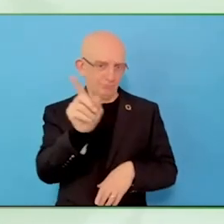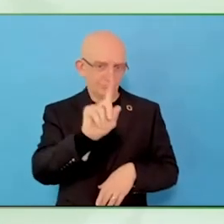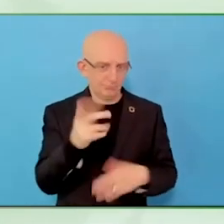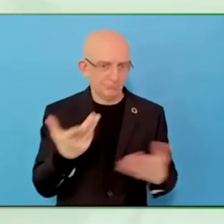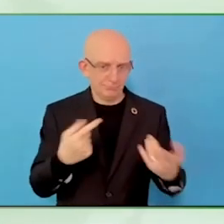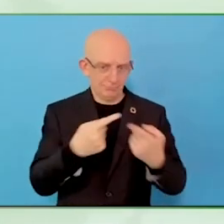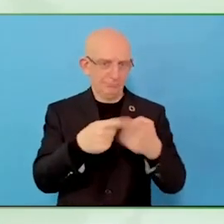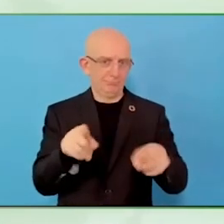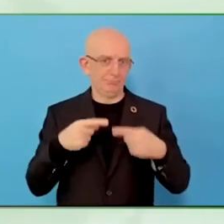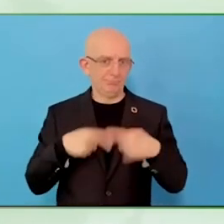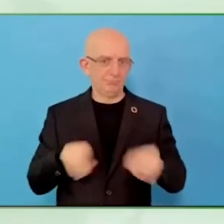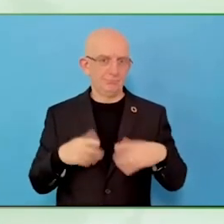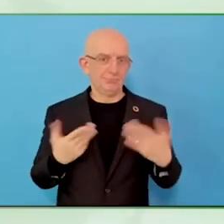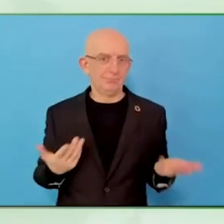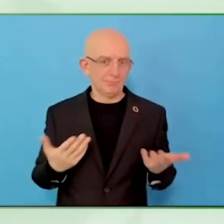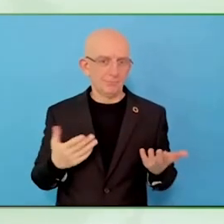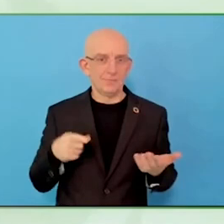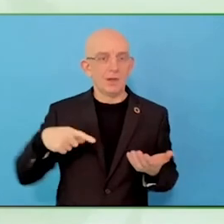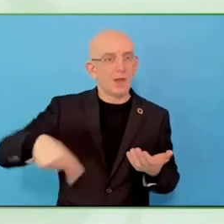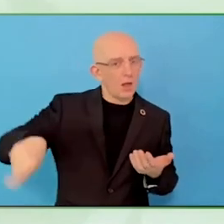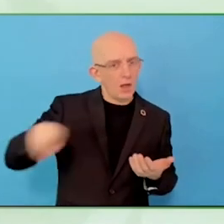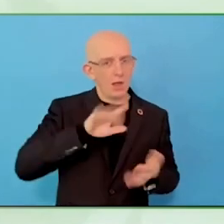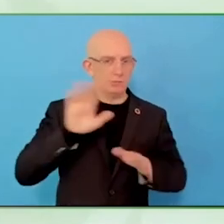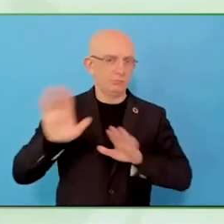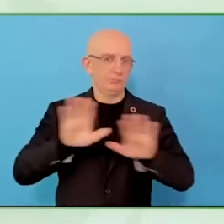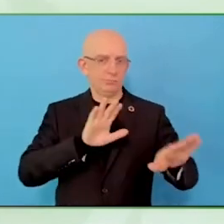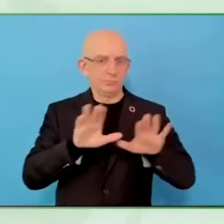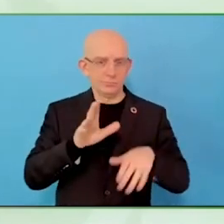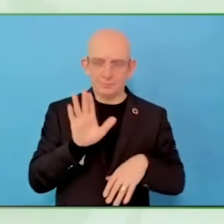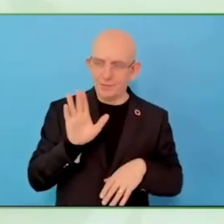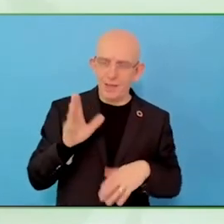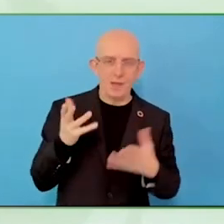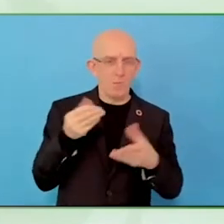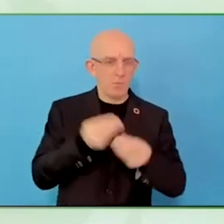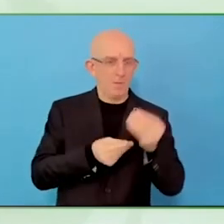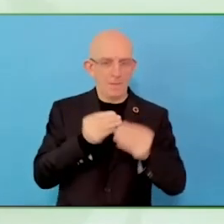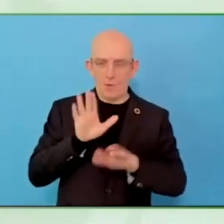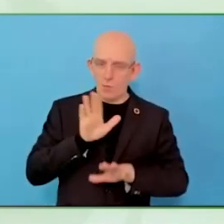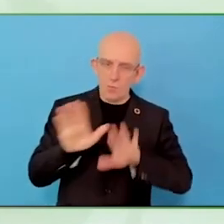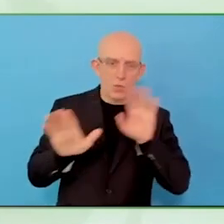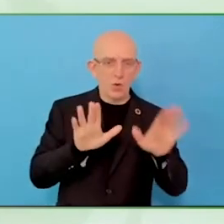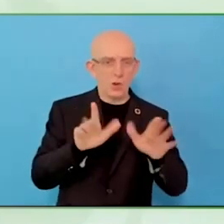Sit with the person, understand, listen to him, his own experience as the most important thing.